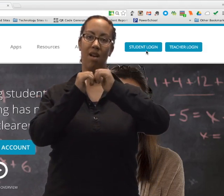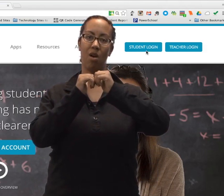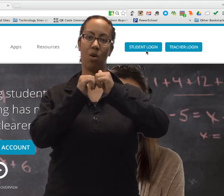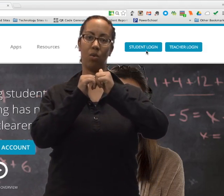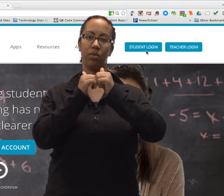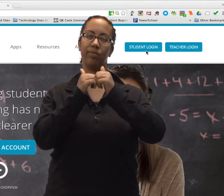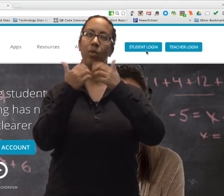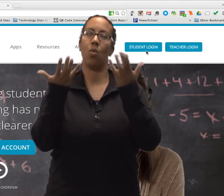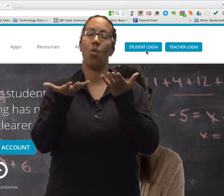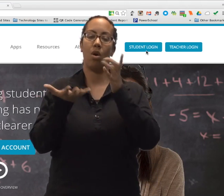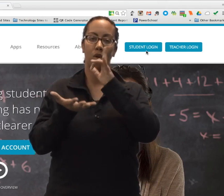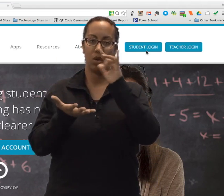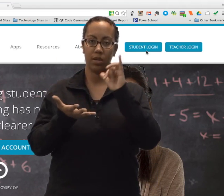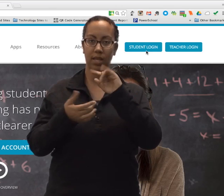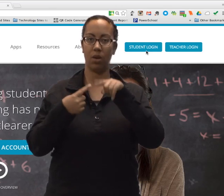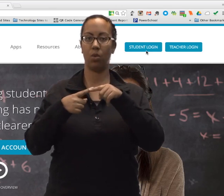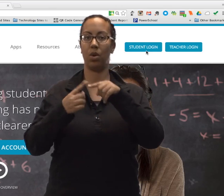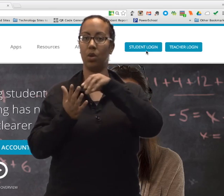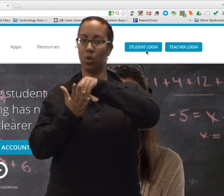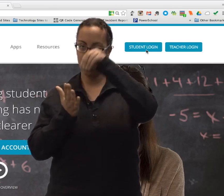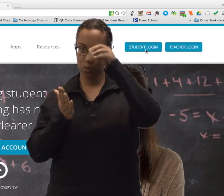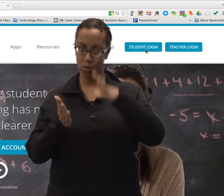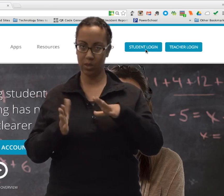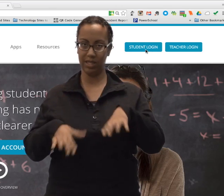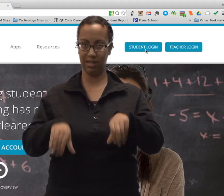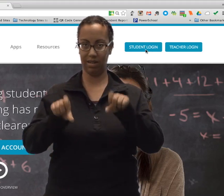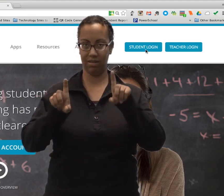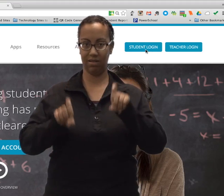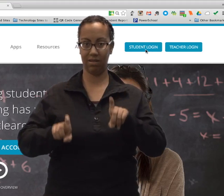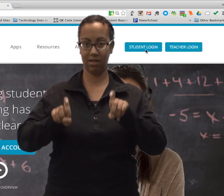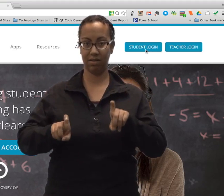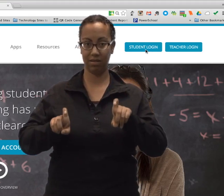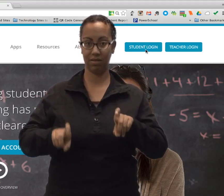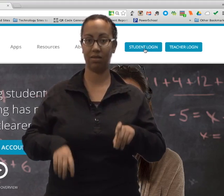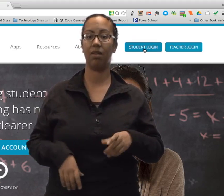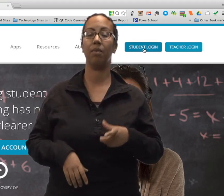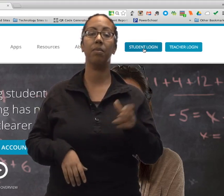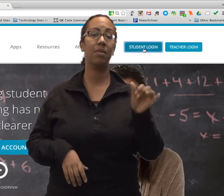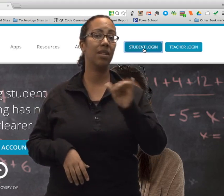Now, I want to show you what it looks like when students take a quiz.